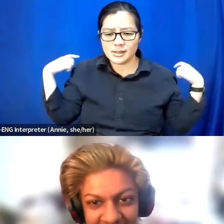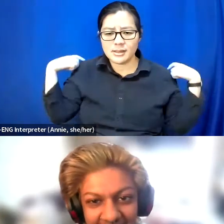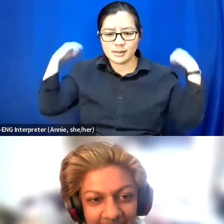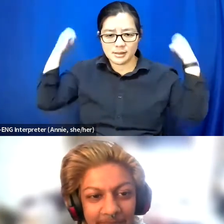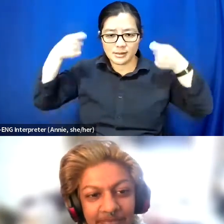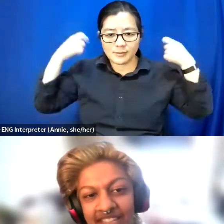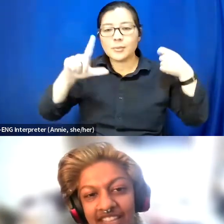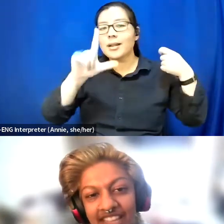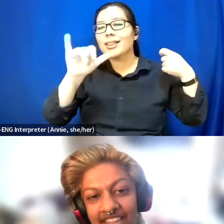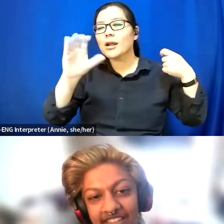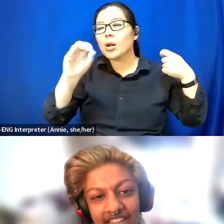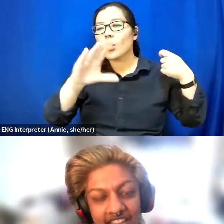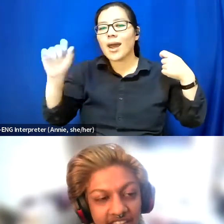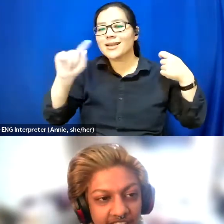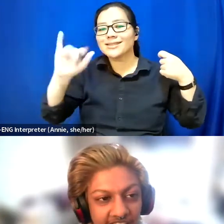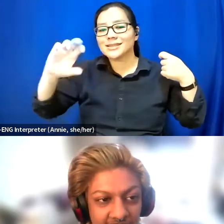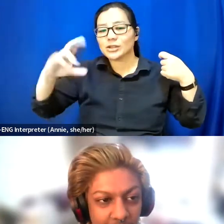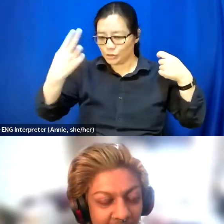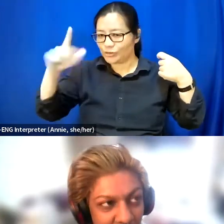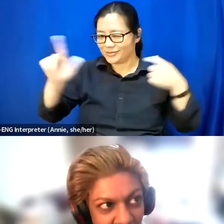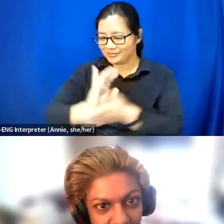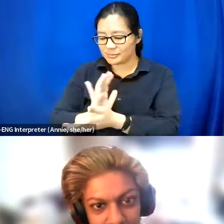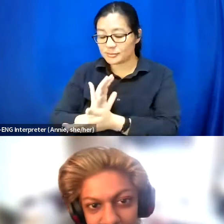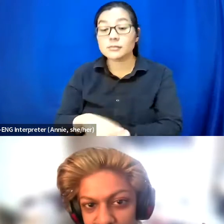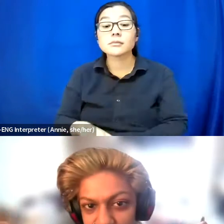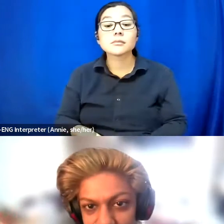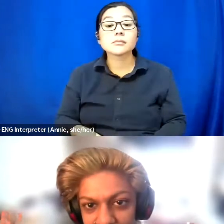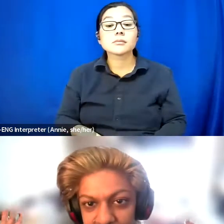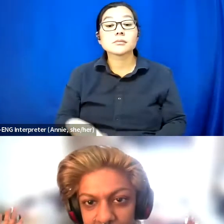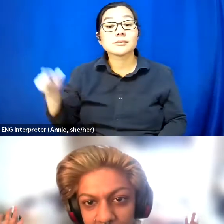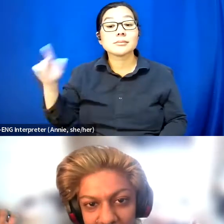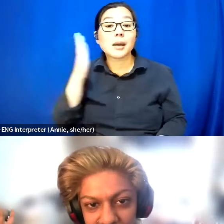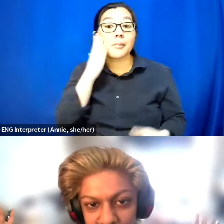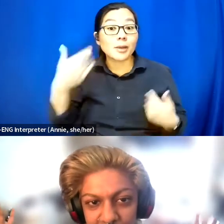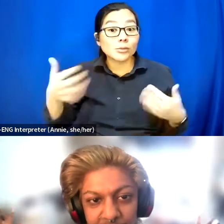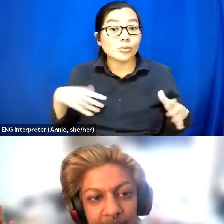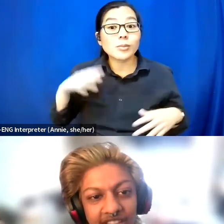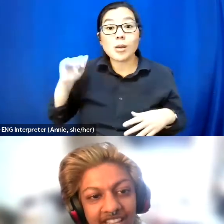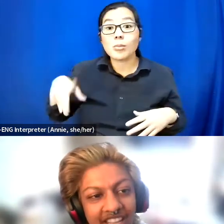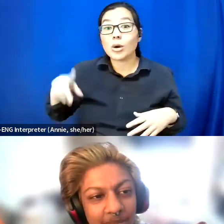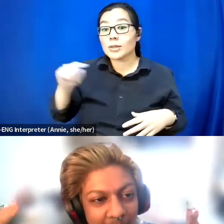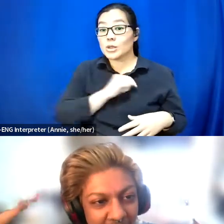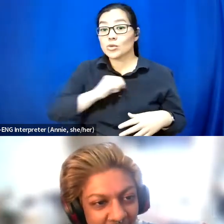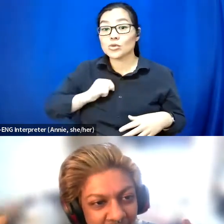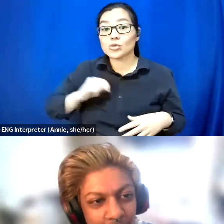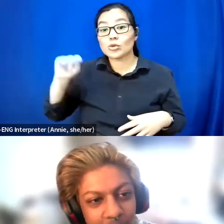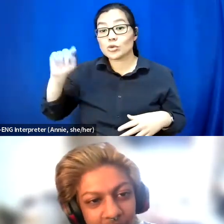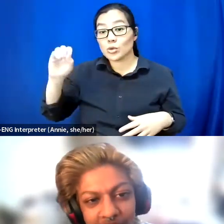And I am in my bedroom in my apartment in Toronto. But my background is all blurred.